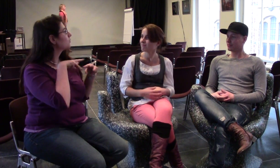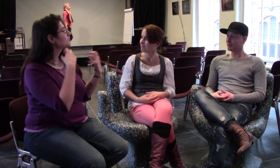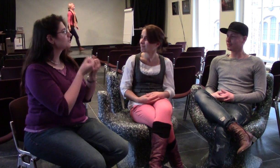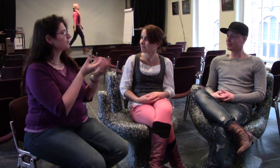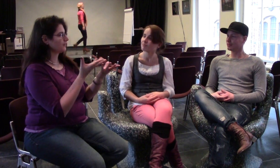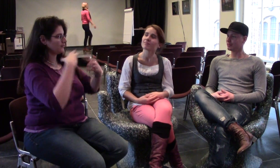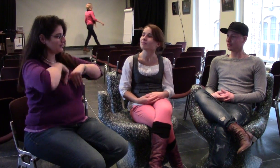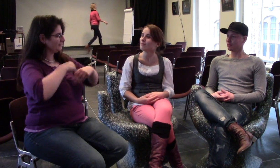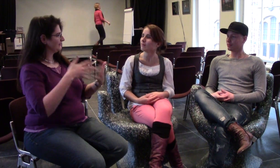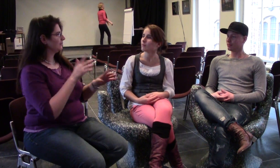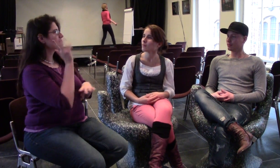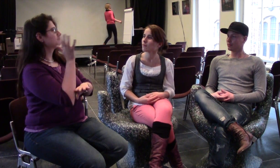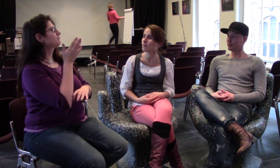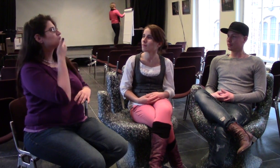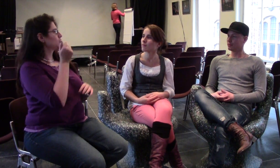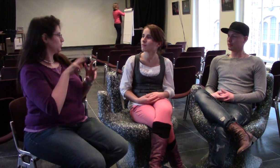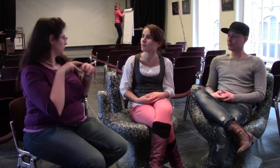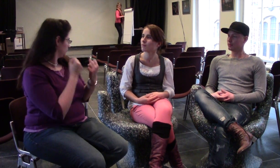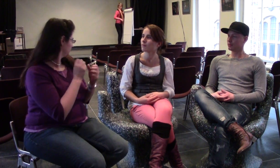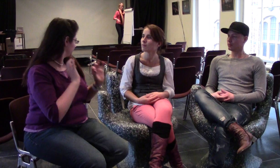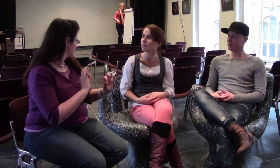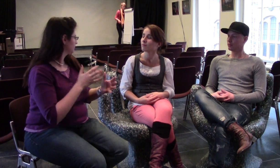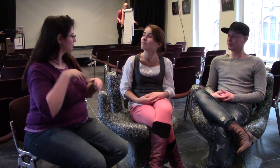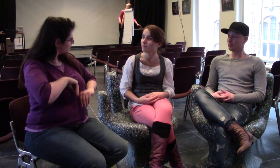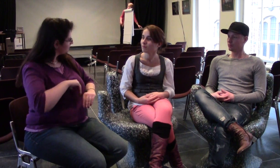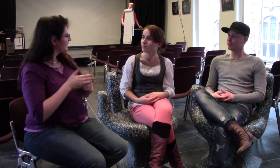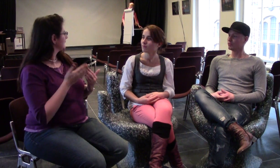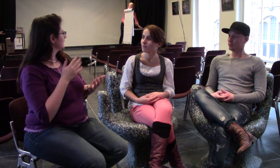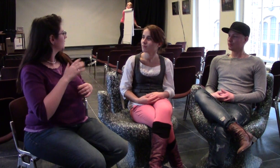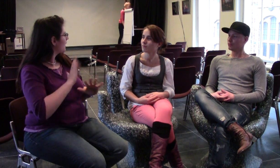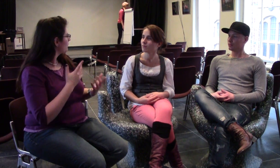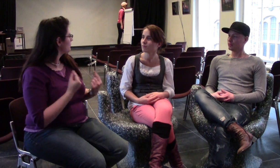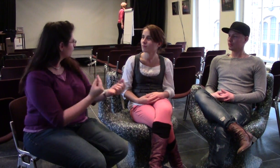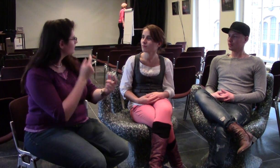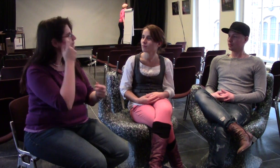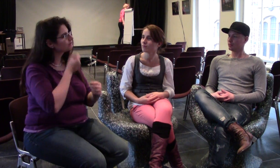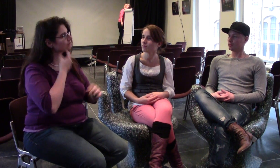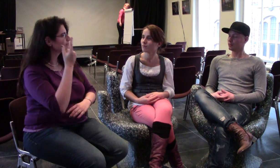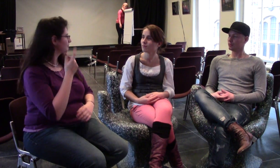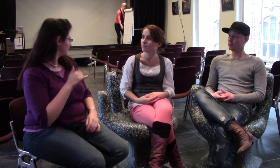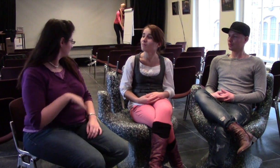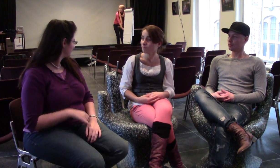Was the workshop an ideal way for you to gain and learn new information about proposals for funds.